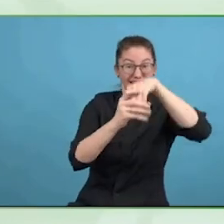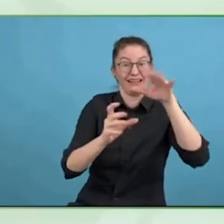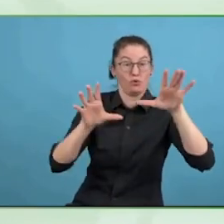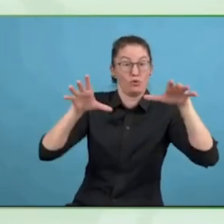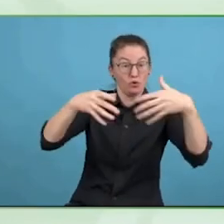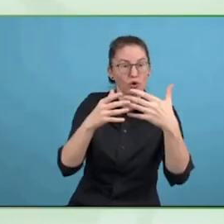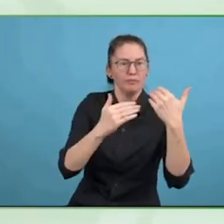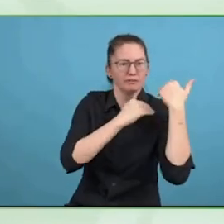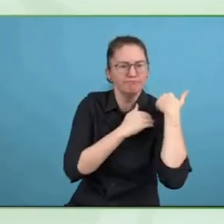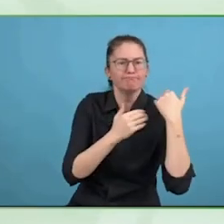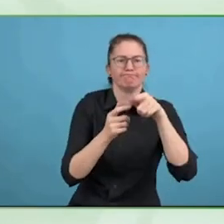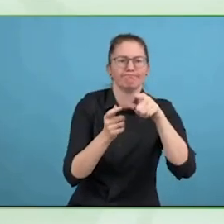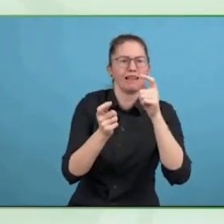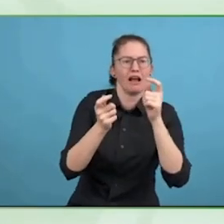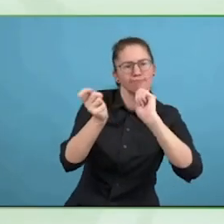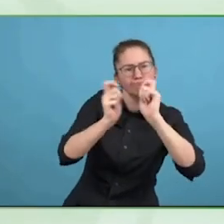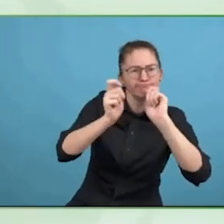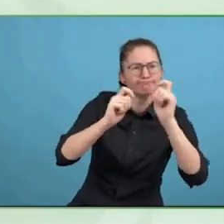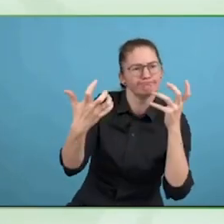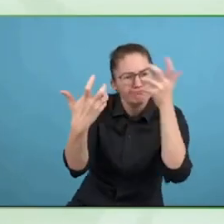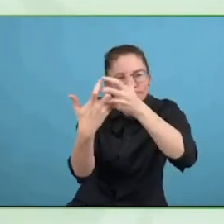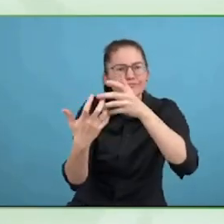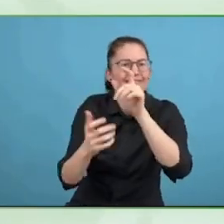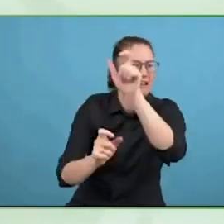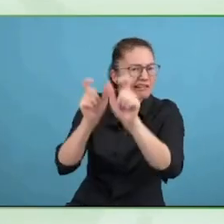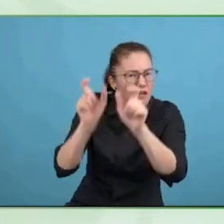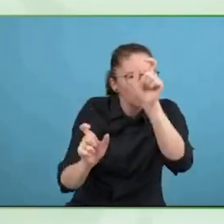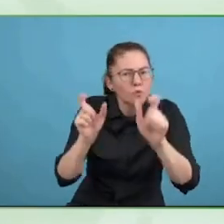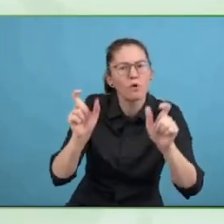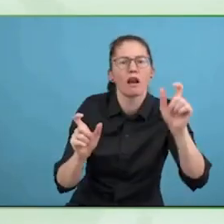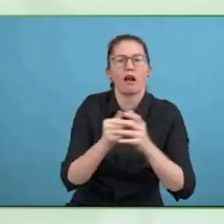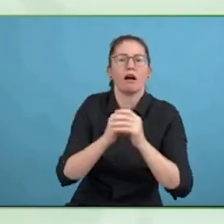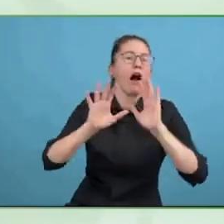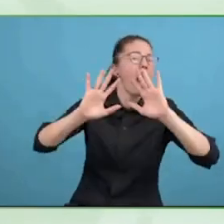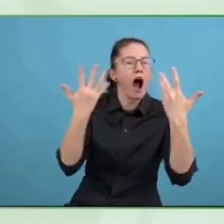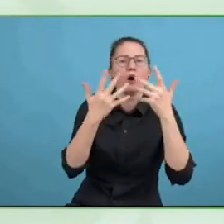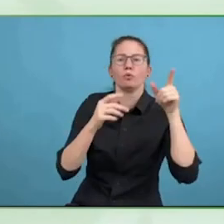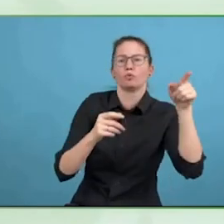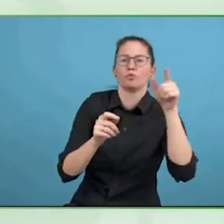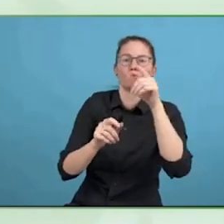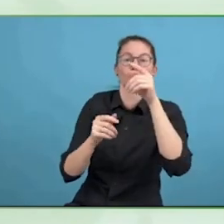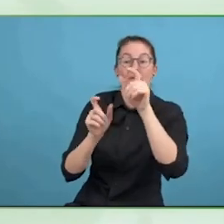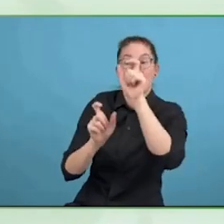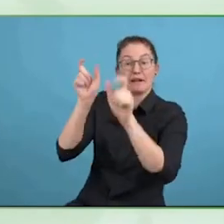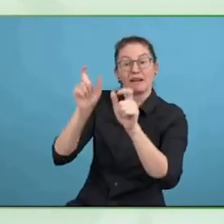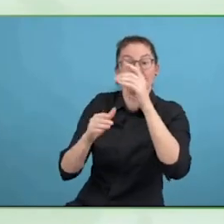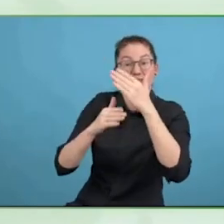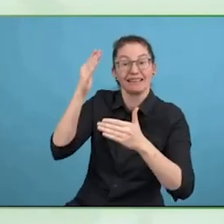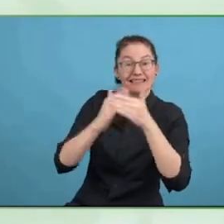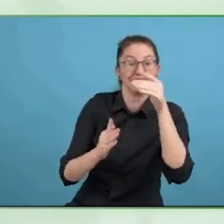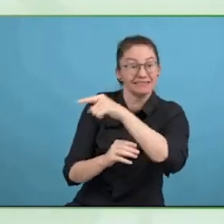welcoming customers with disabilities. I think this has been an area where those involved in economic